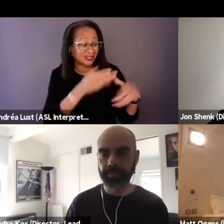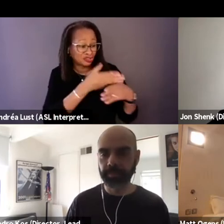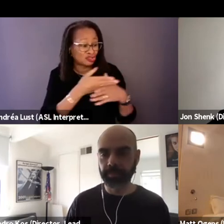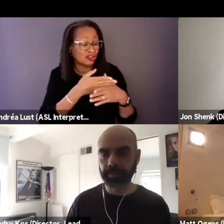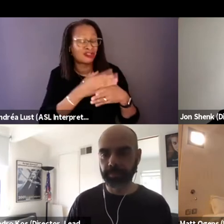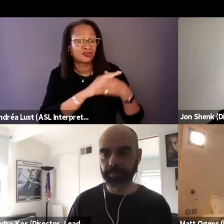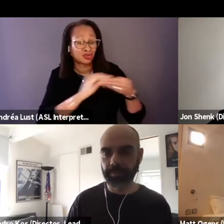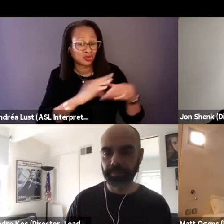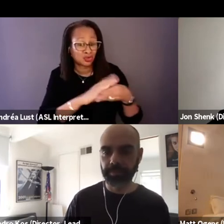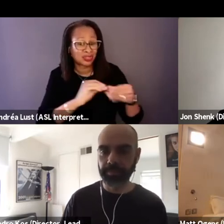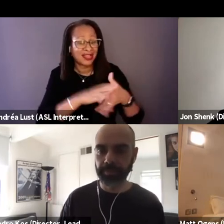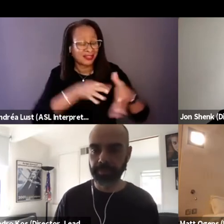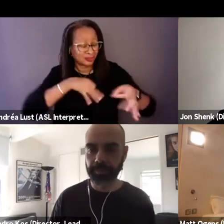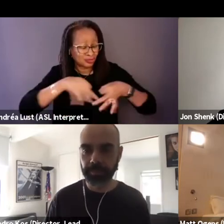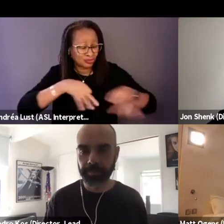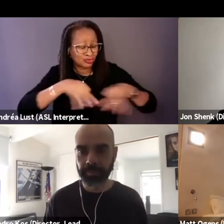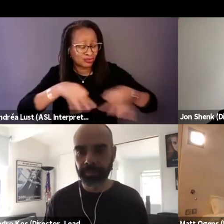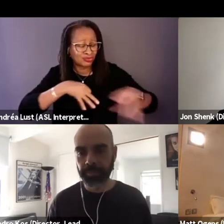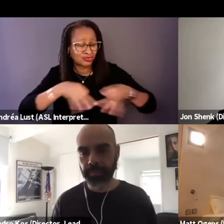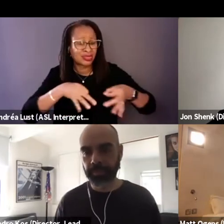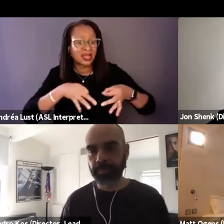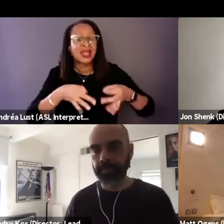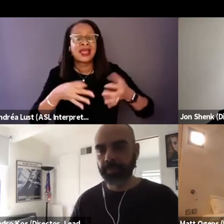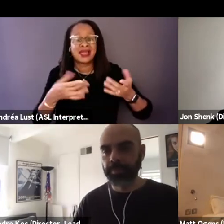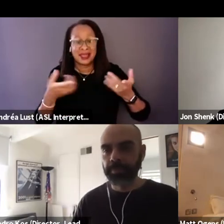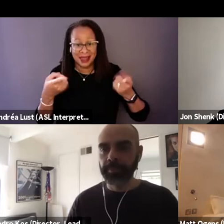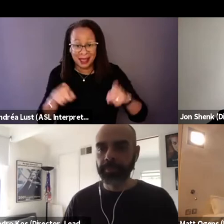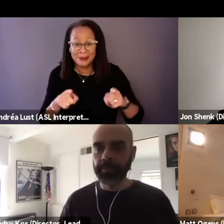describing comes to life with a swimming pool.